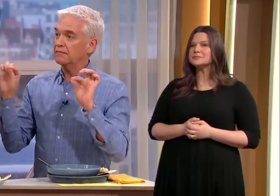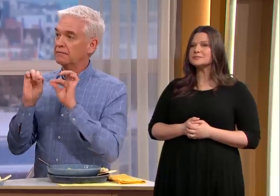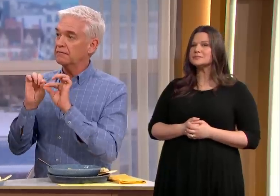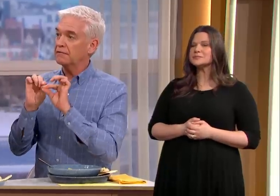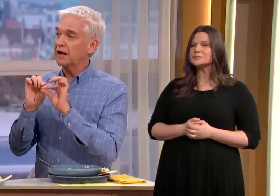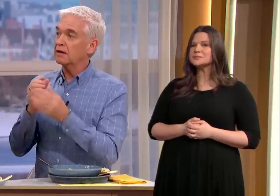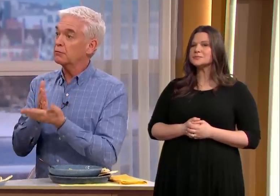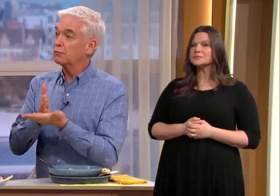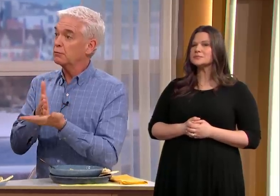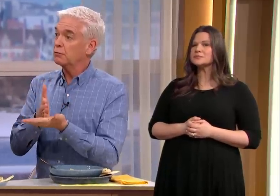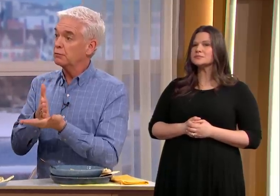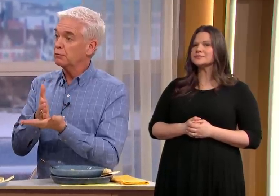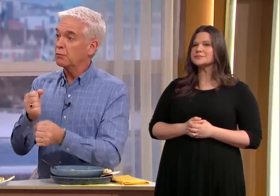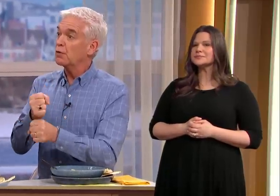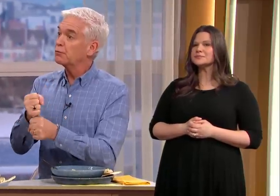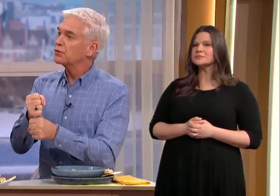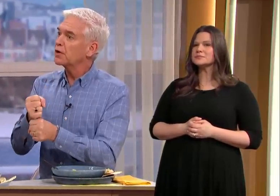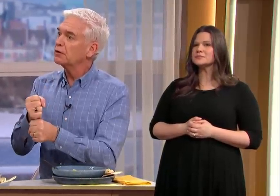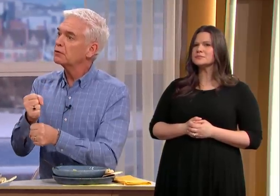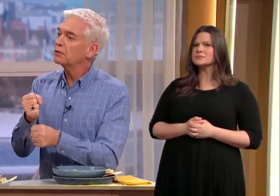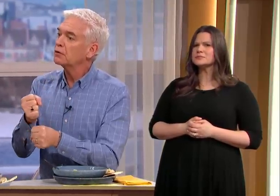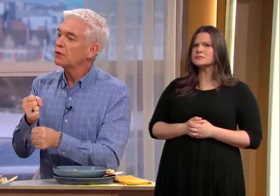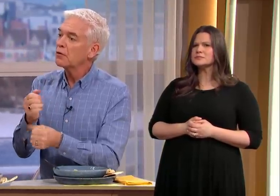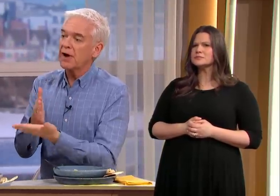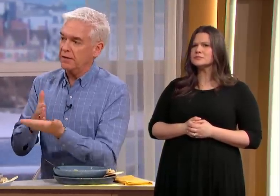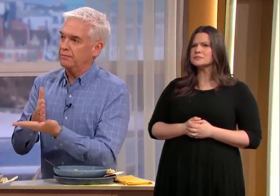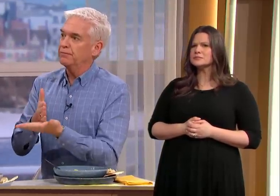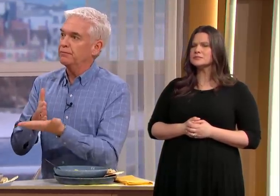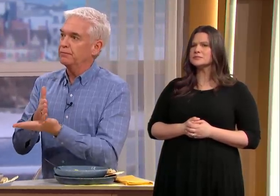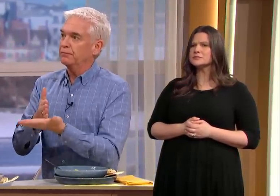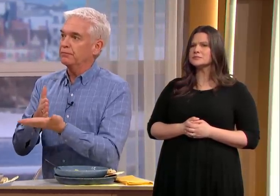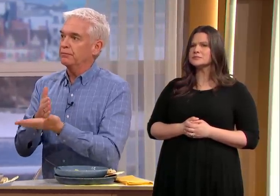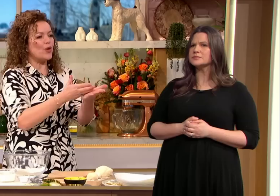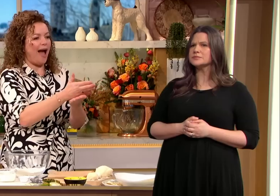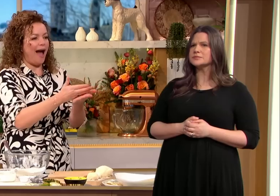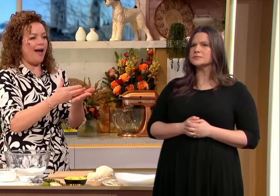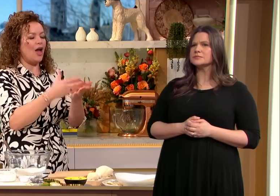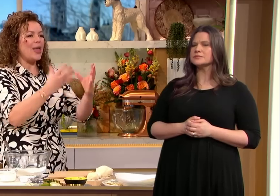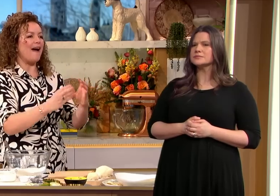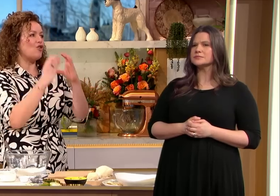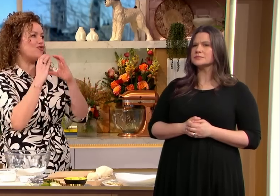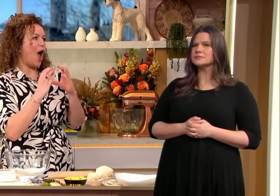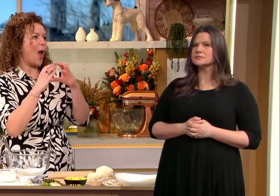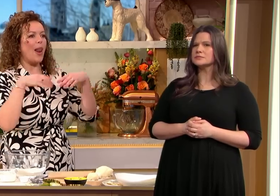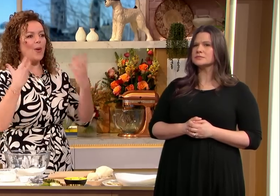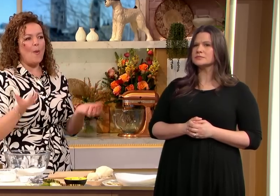the shape that flat bread what nice and easy to make bread as though you're slicing bread so you